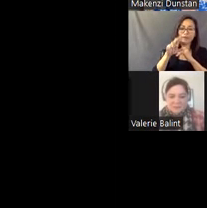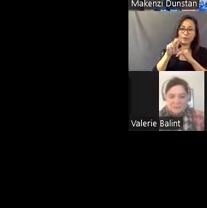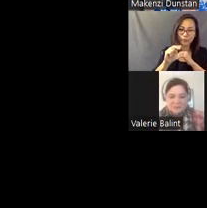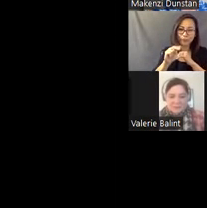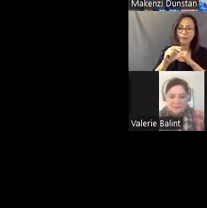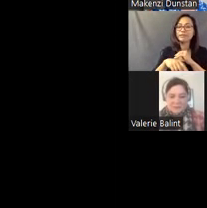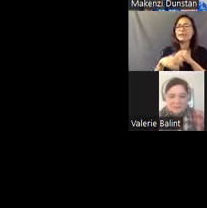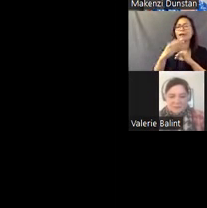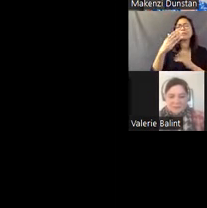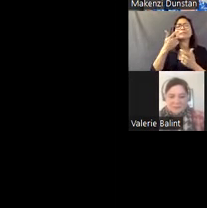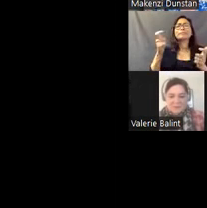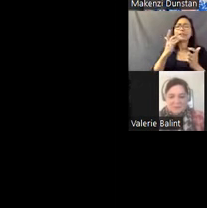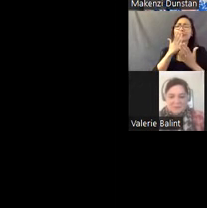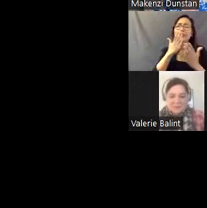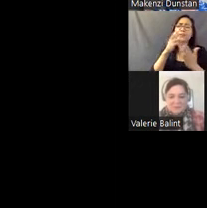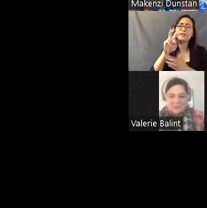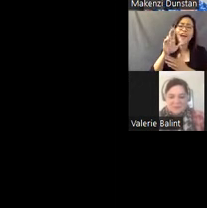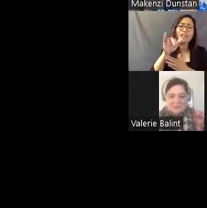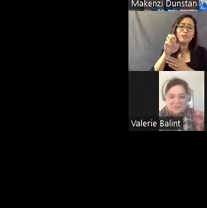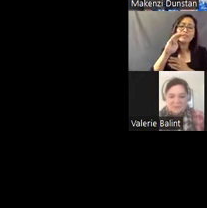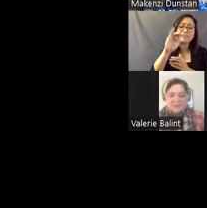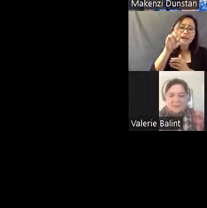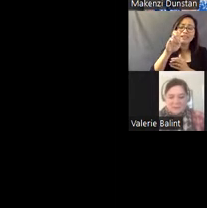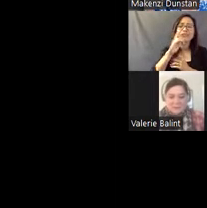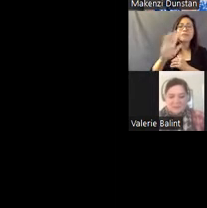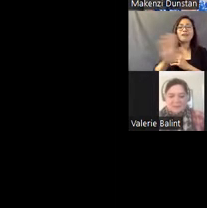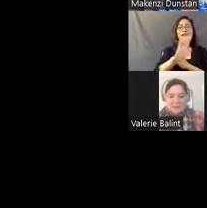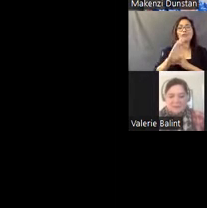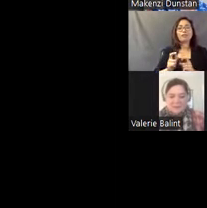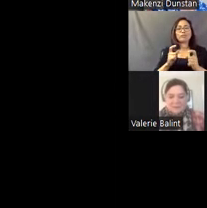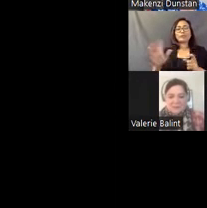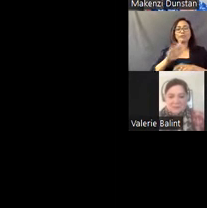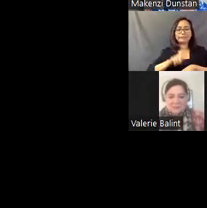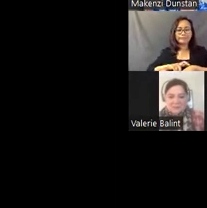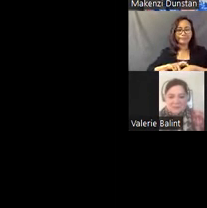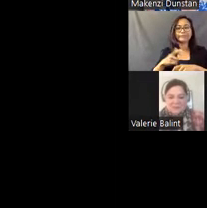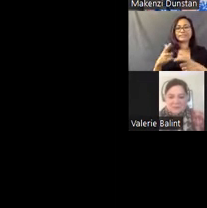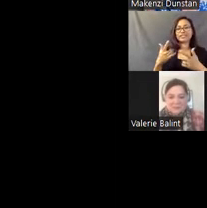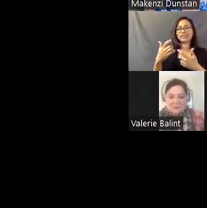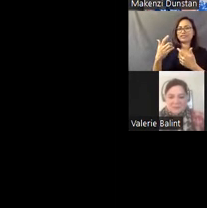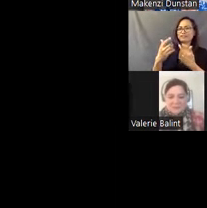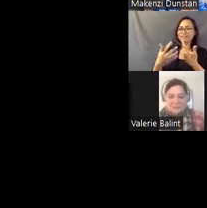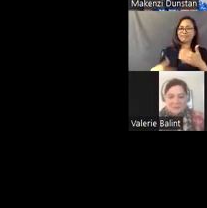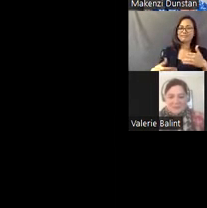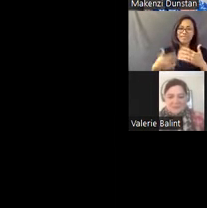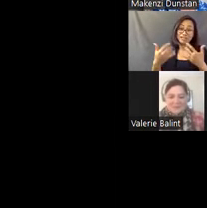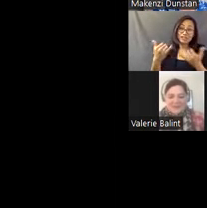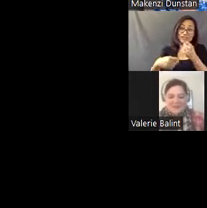A big thank you to Valerie and to Mike for their contributions to this year's Virtual Road Trip. Thank you so much.